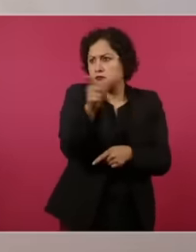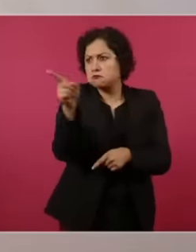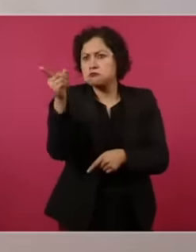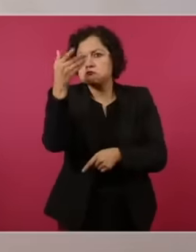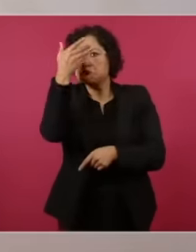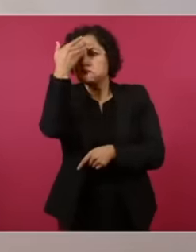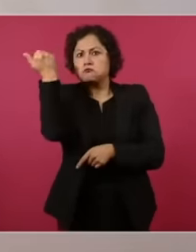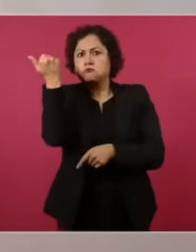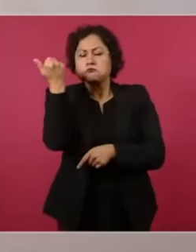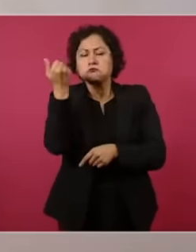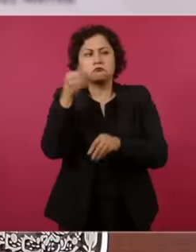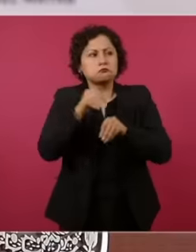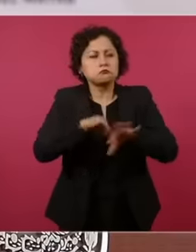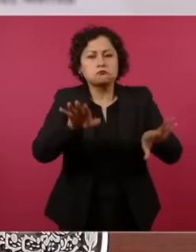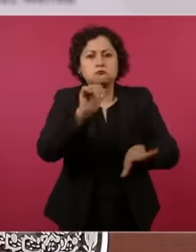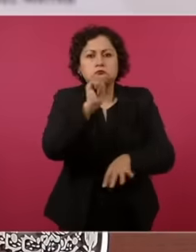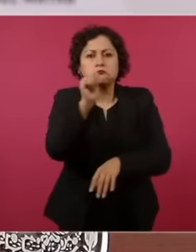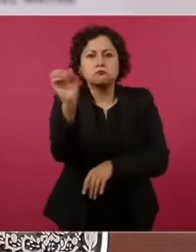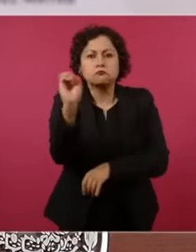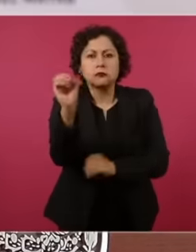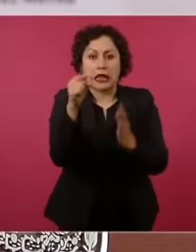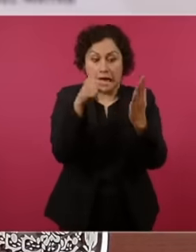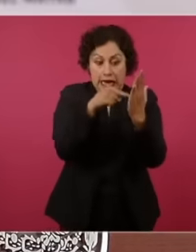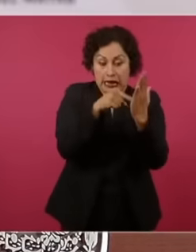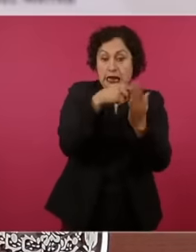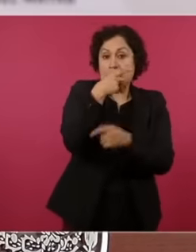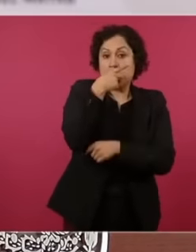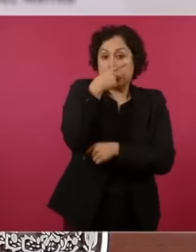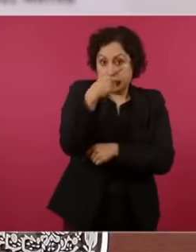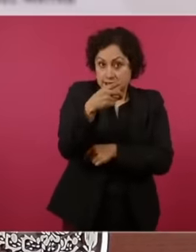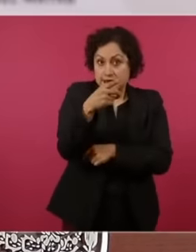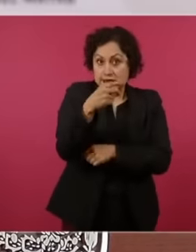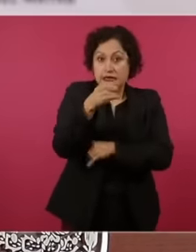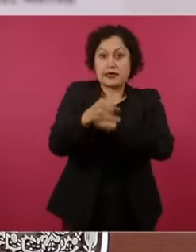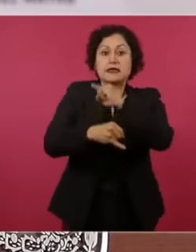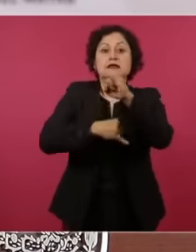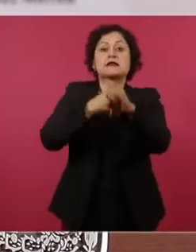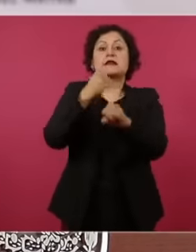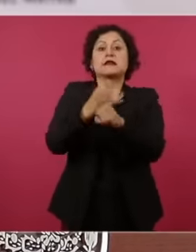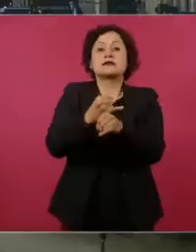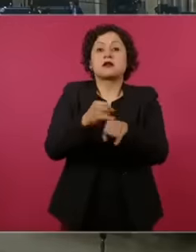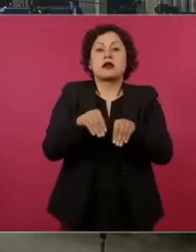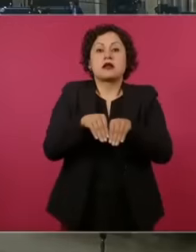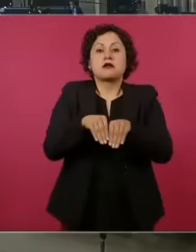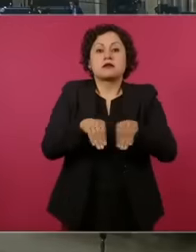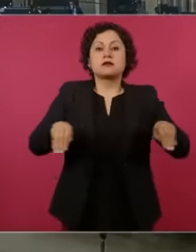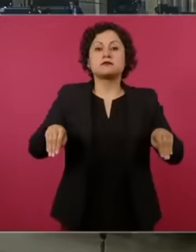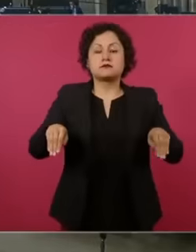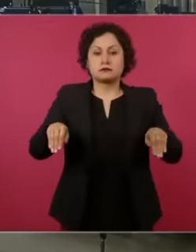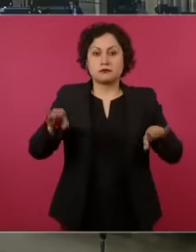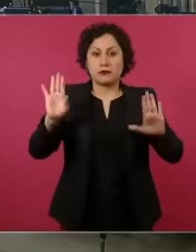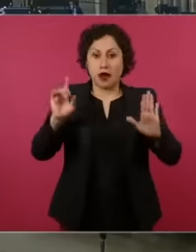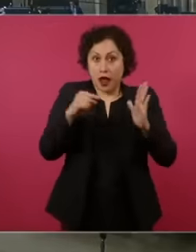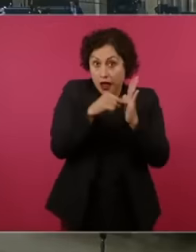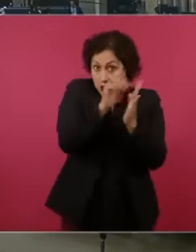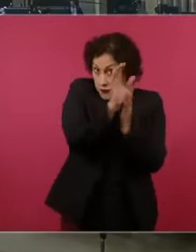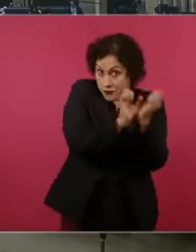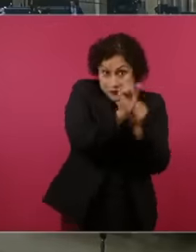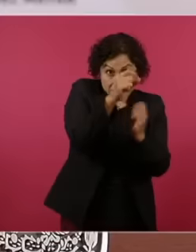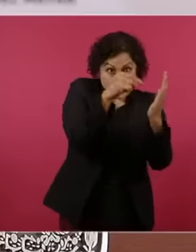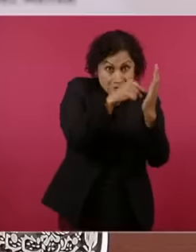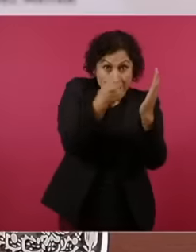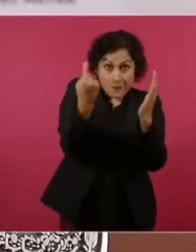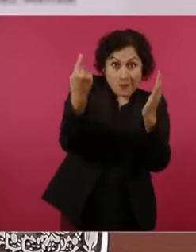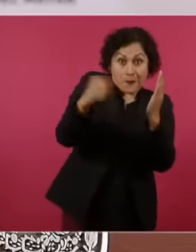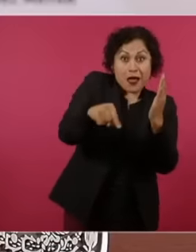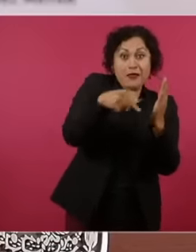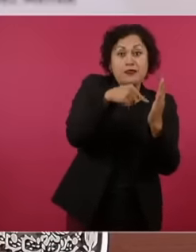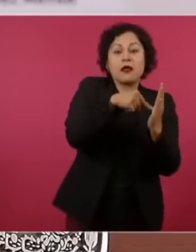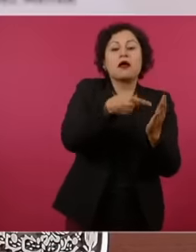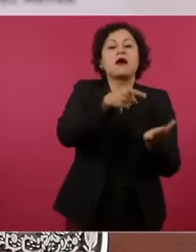the neutrality of the international network, that is in article 7. of the Constitution and